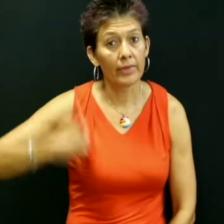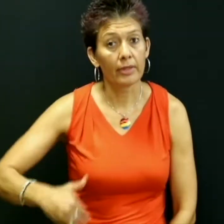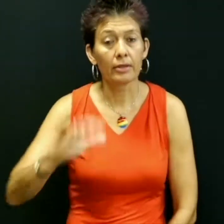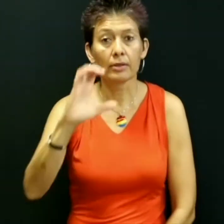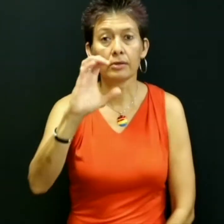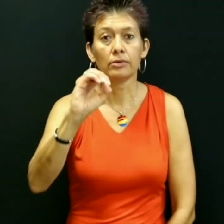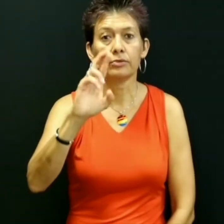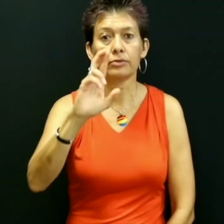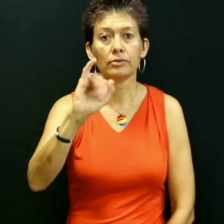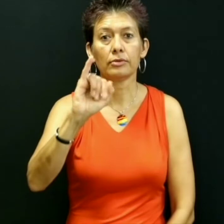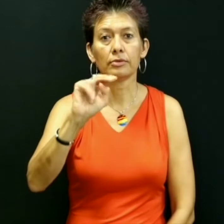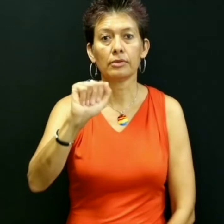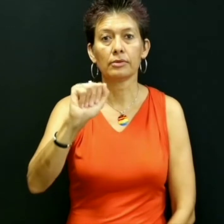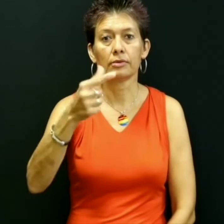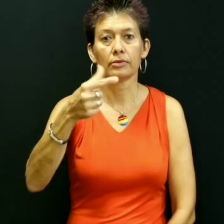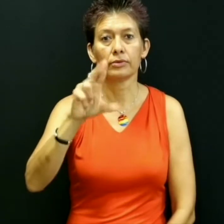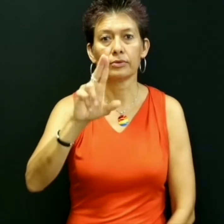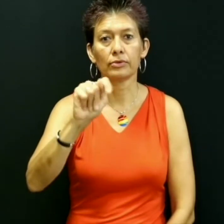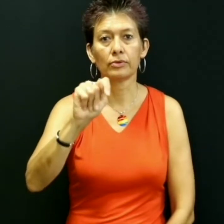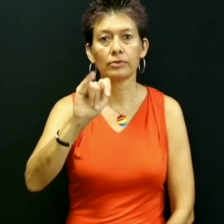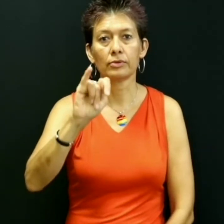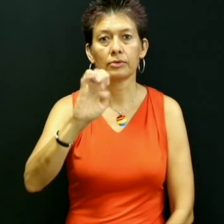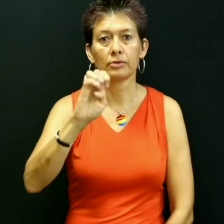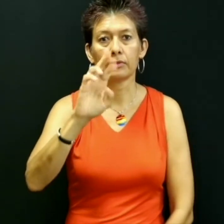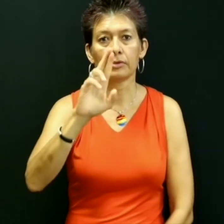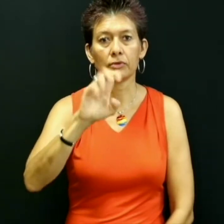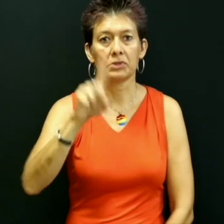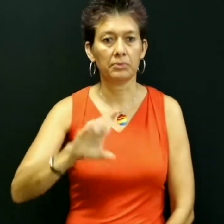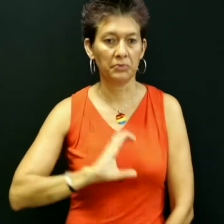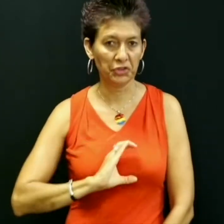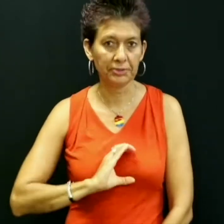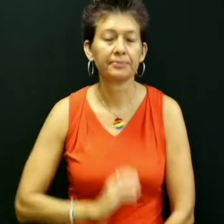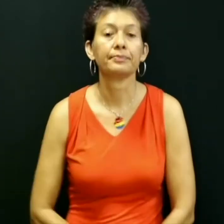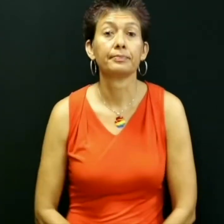Hello! My name is Corina Gutierrez.